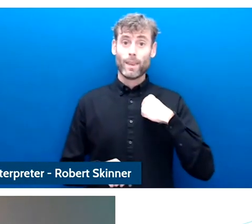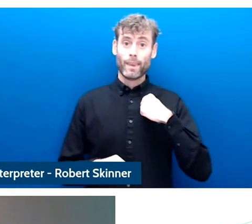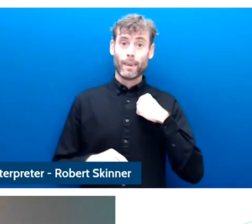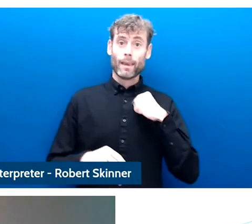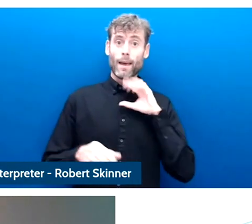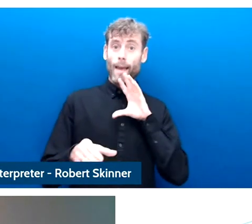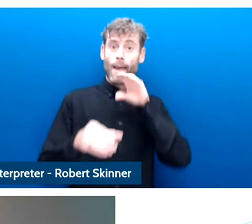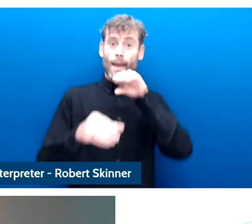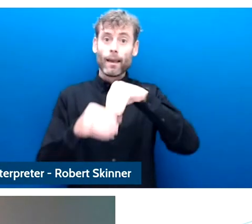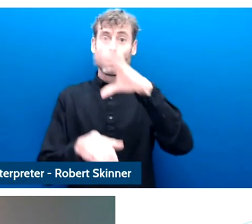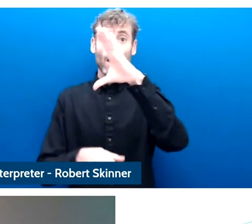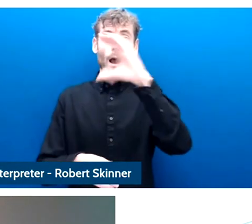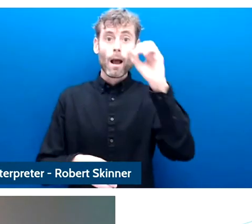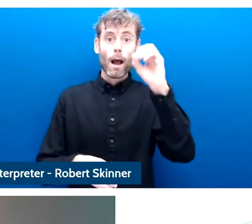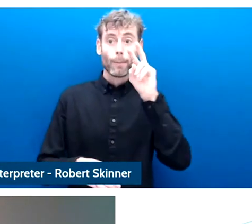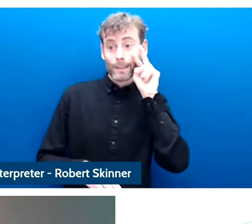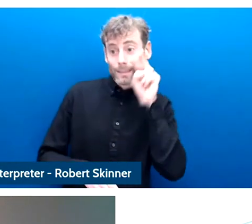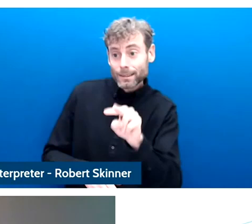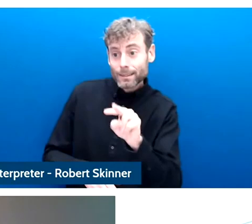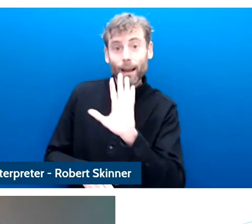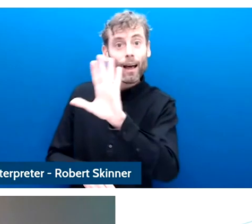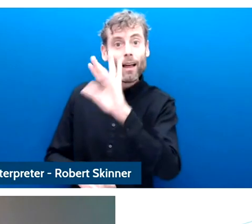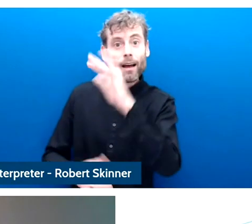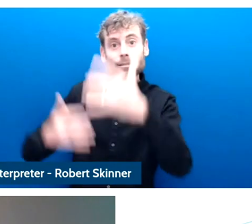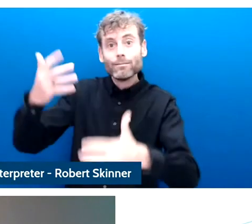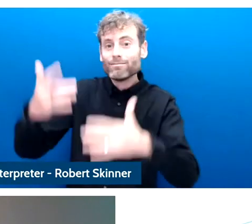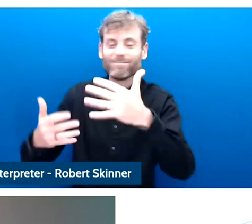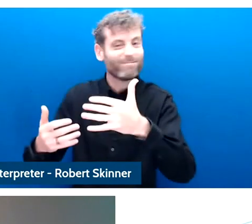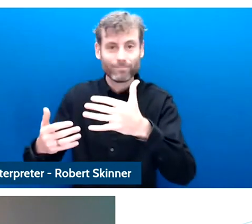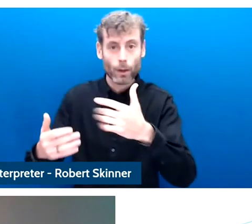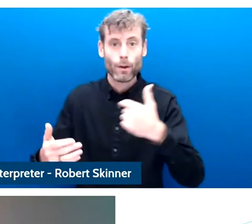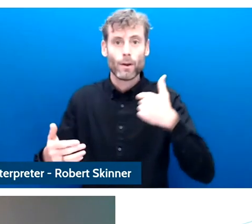and so I think it's transformative and the main question or main response to